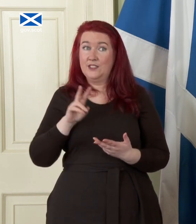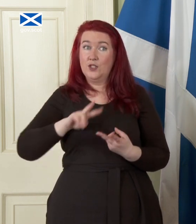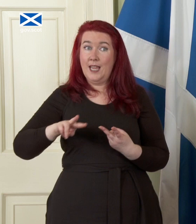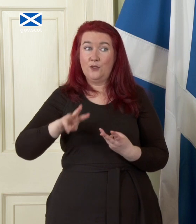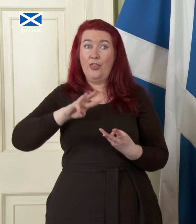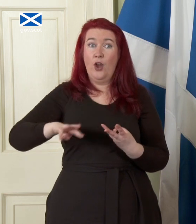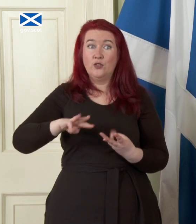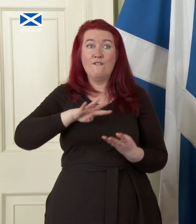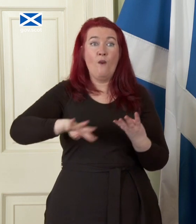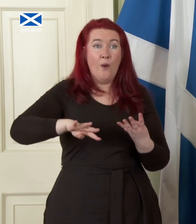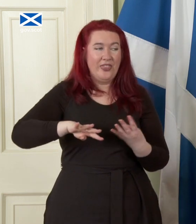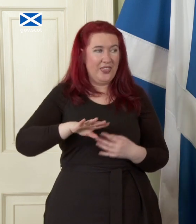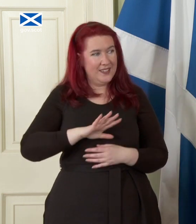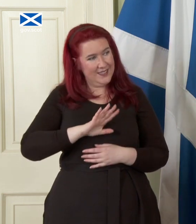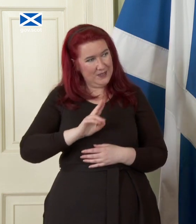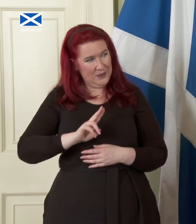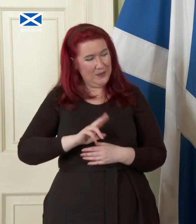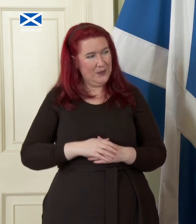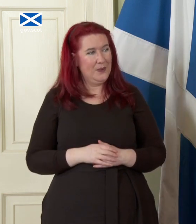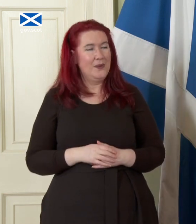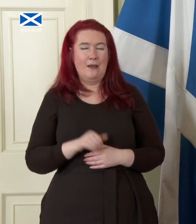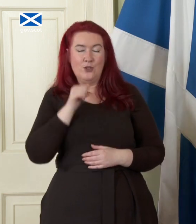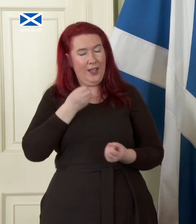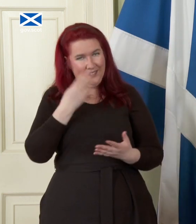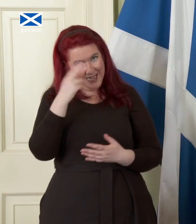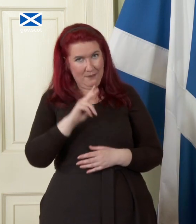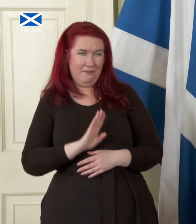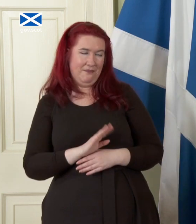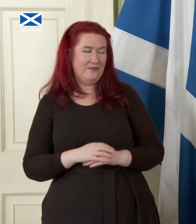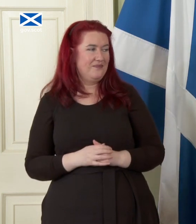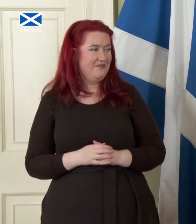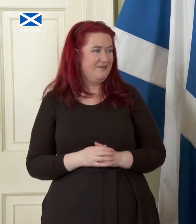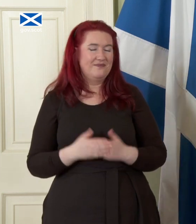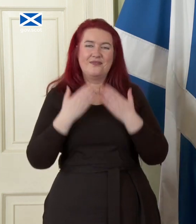goes or fourth goes in some cases naming no names um thank you all very much indeed